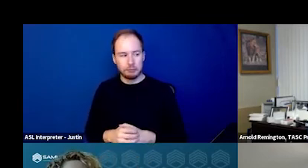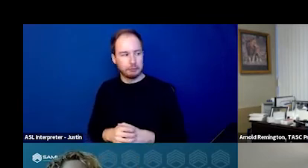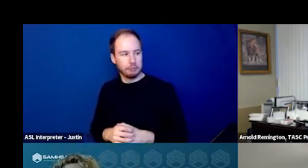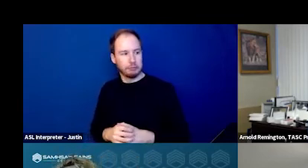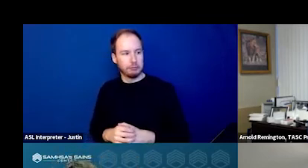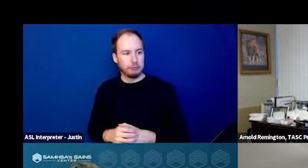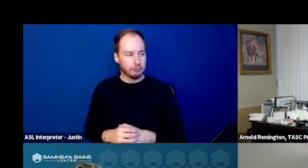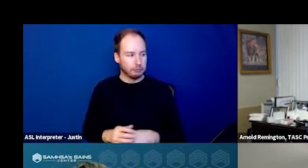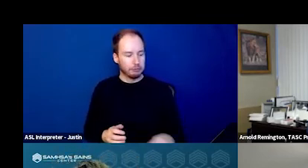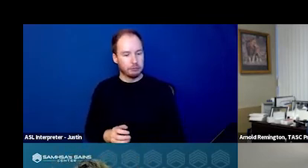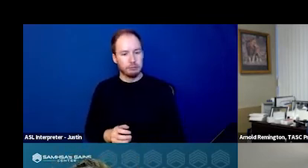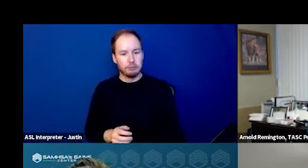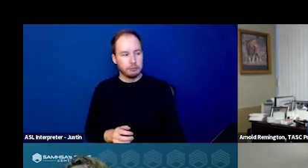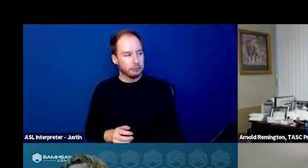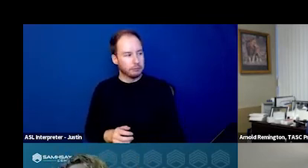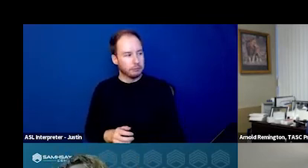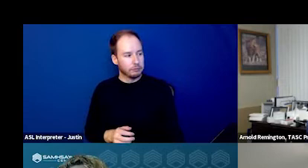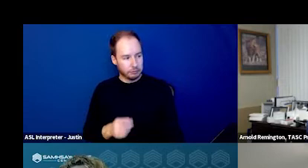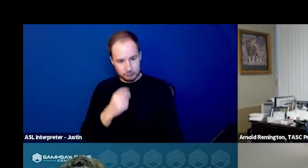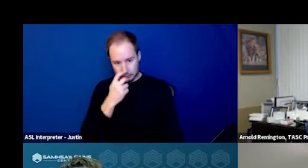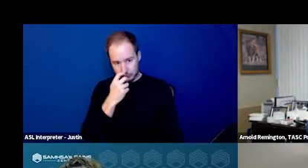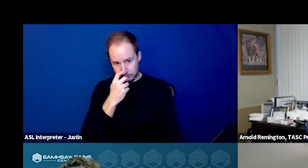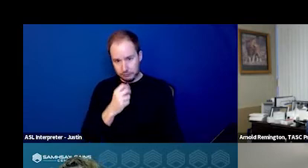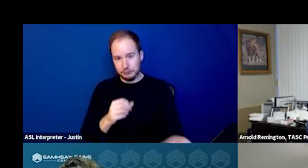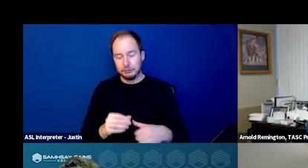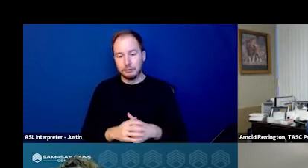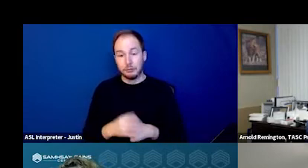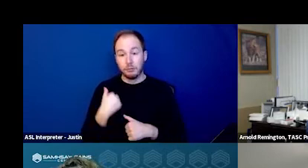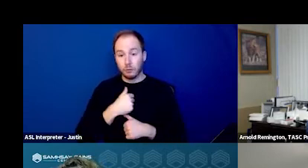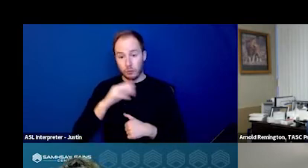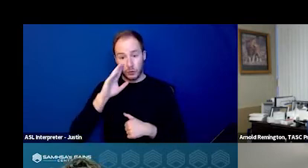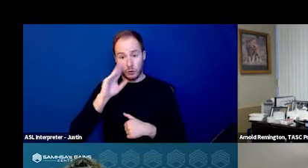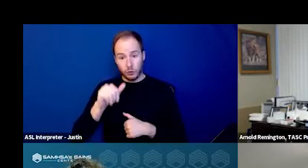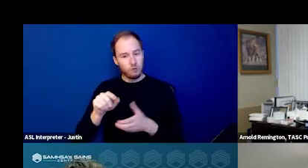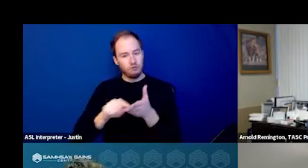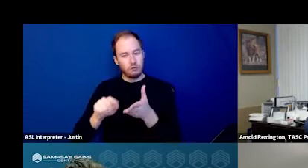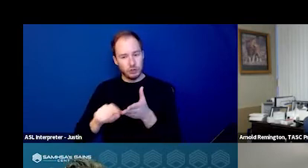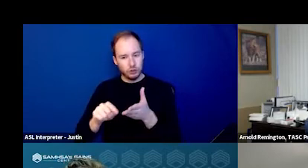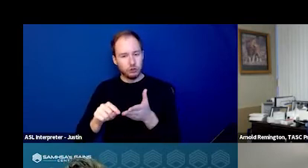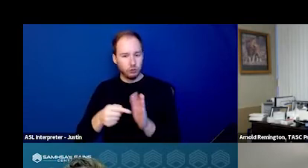So one of the things that we know from research is, and one of the things that we have really struggled